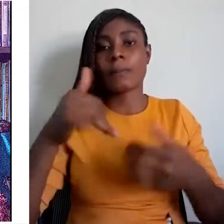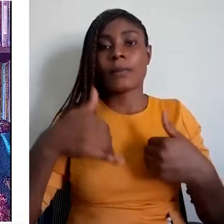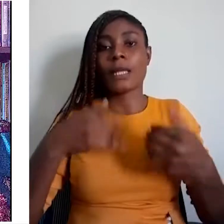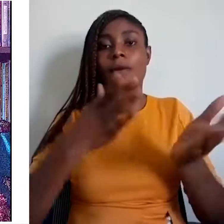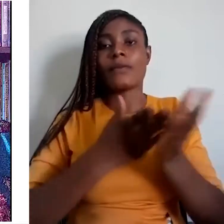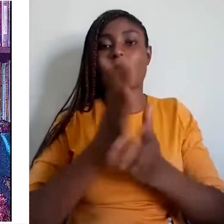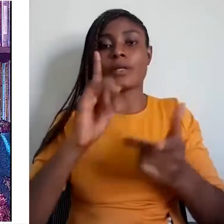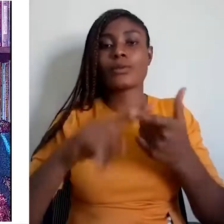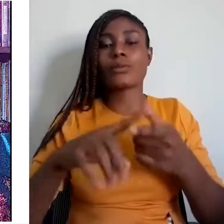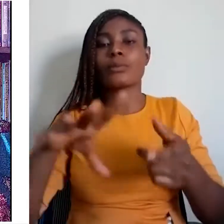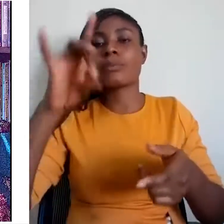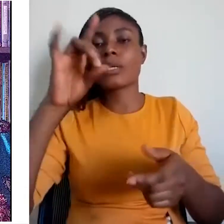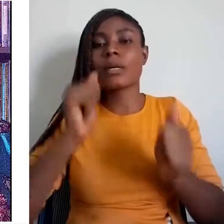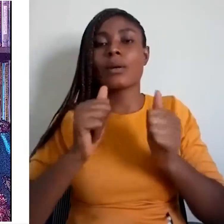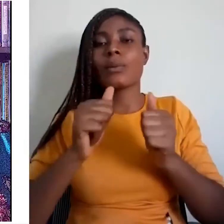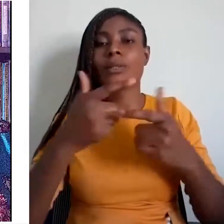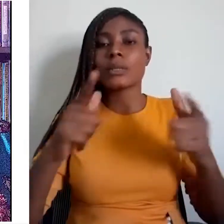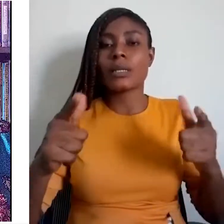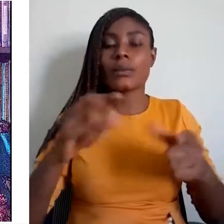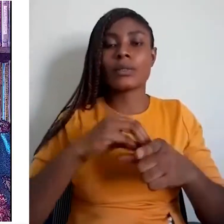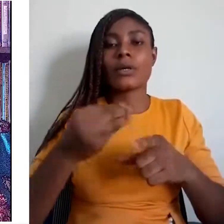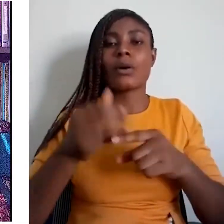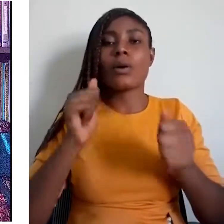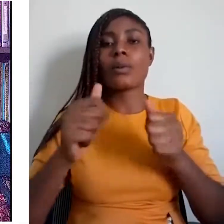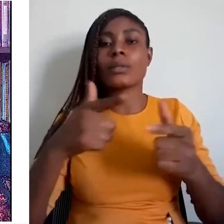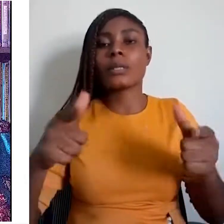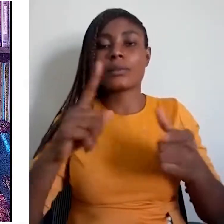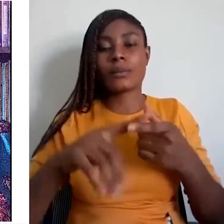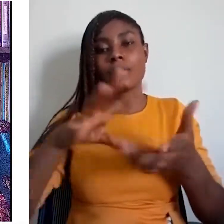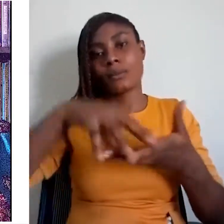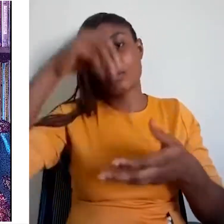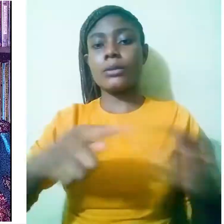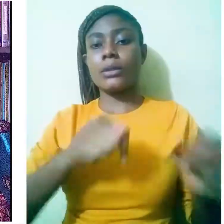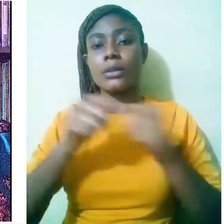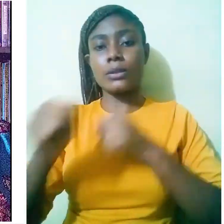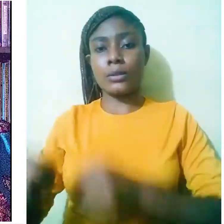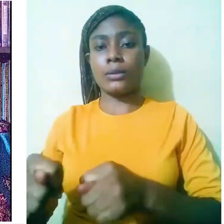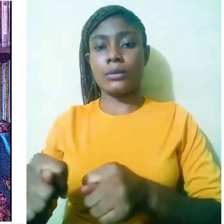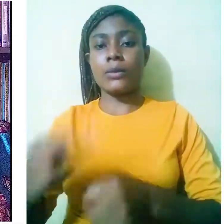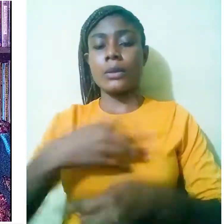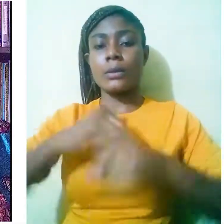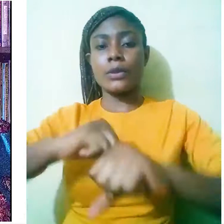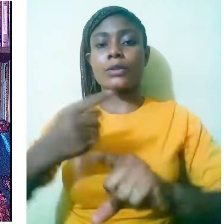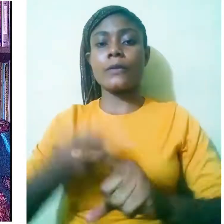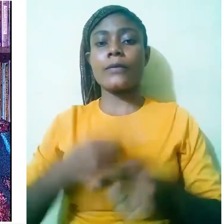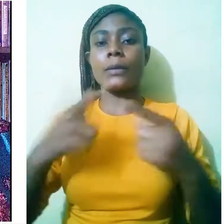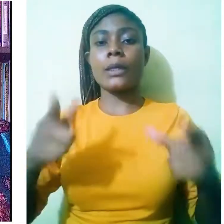They have the right to intergenerational transfer and protection from language shifts, which